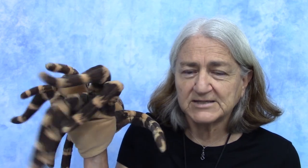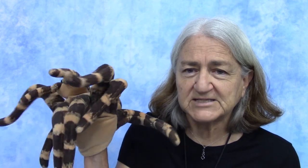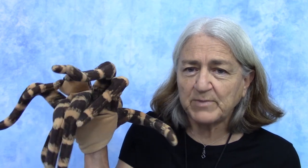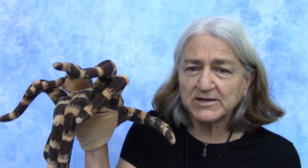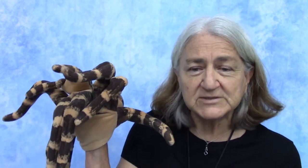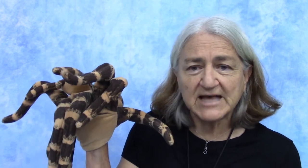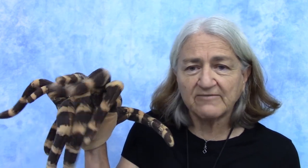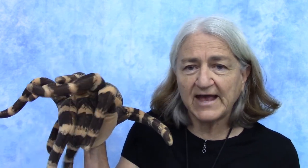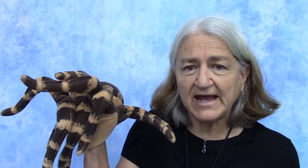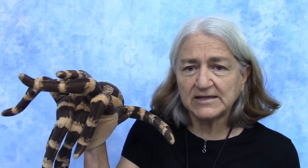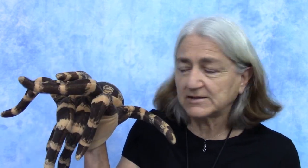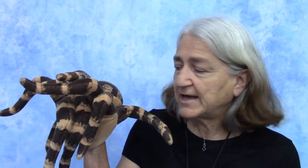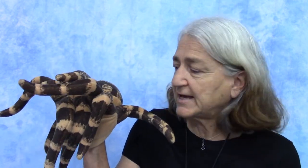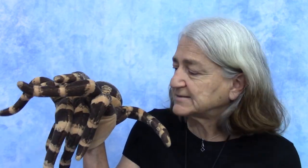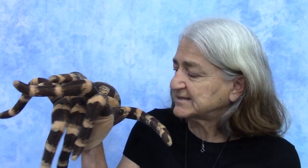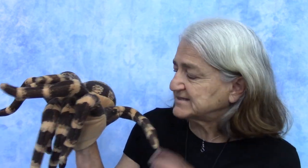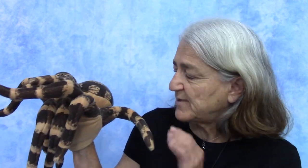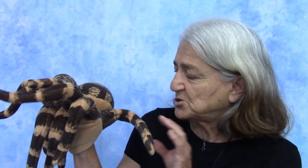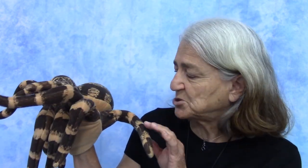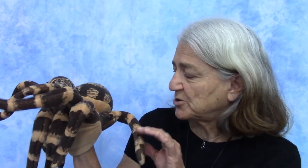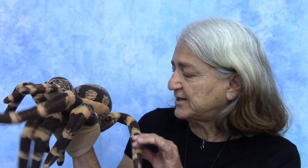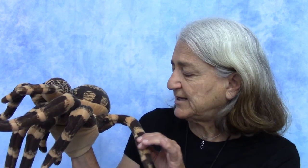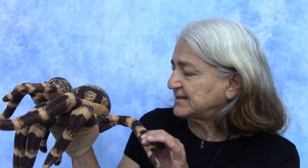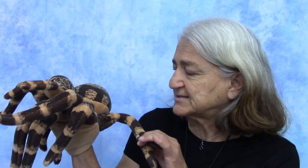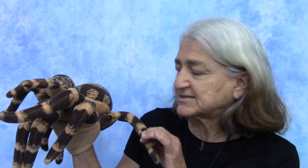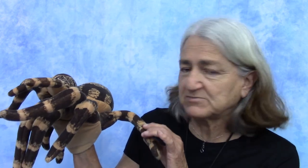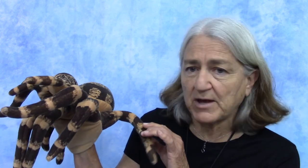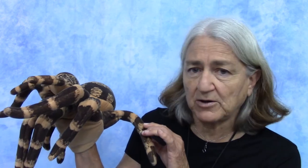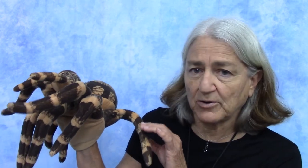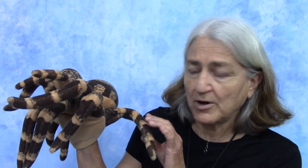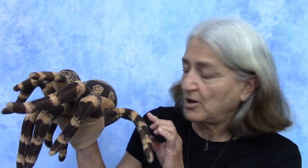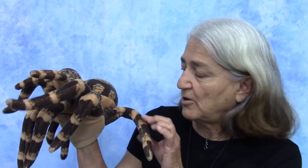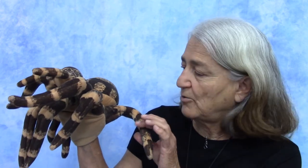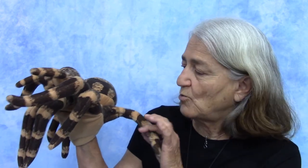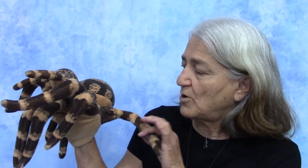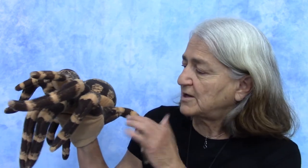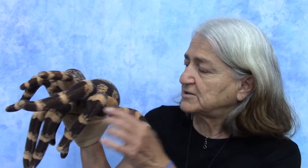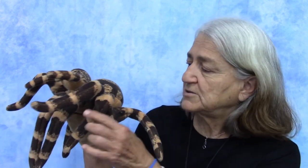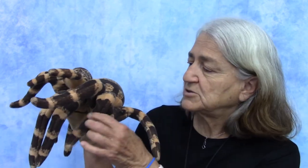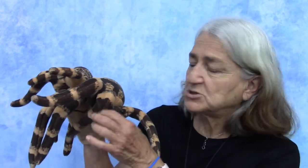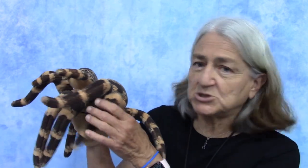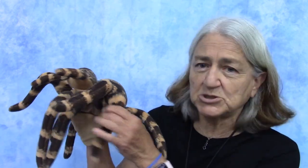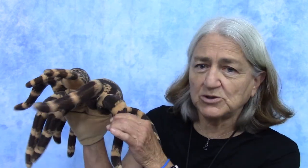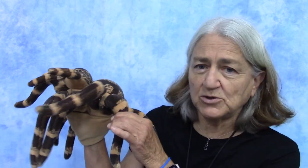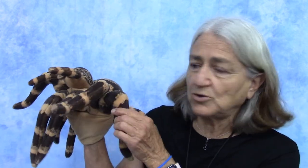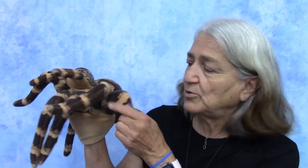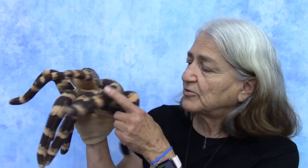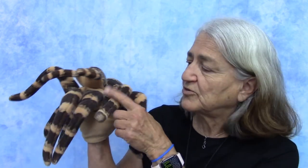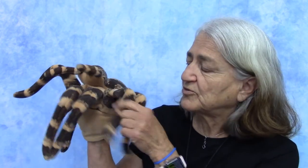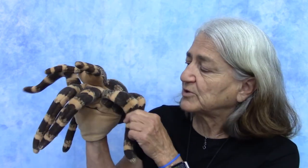Spiders have eight legs. Let's make sure he is a spider. One- two- three